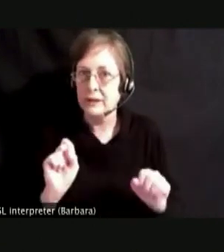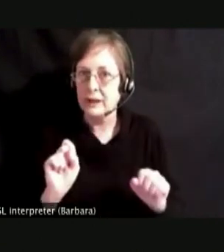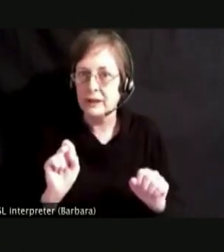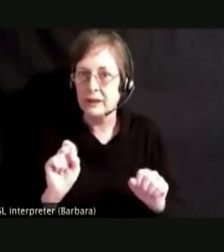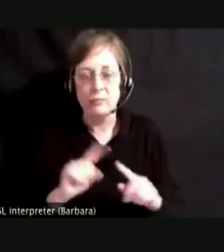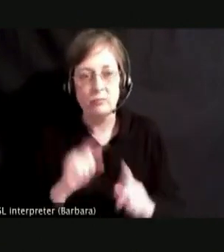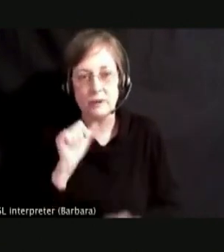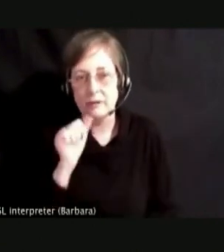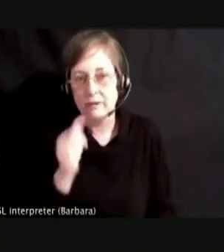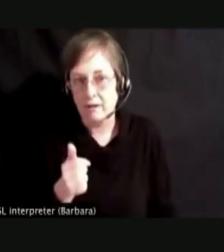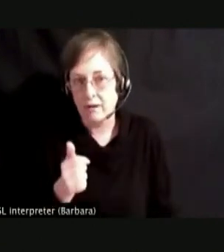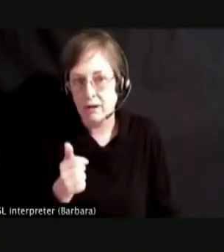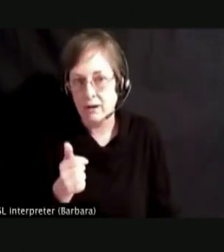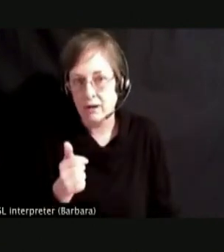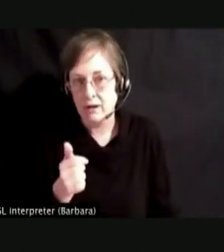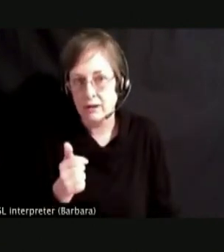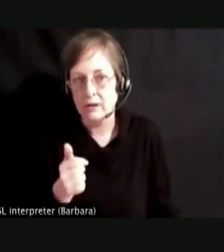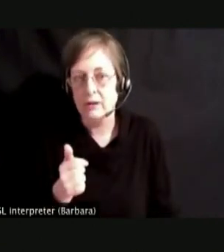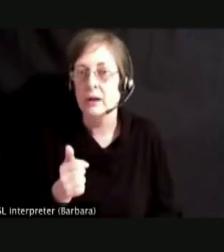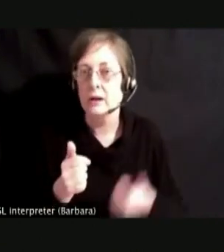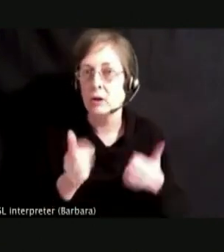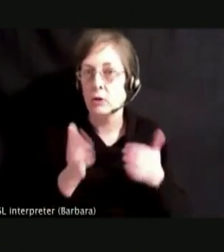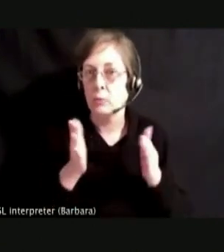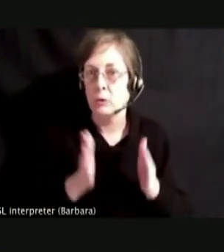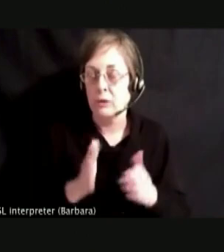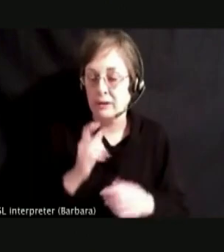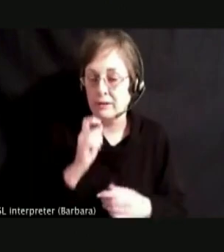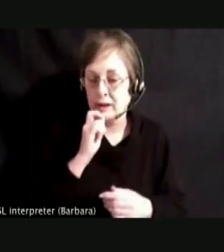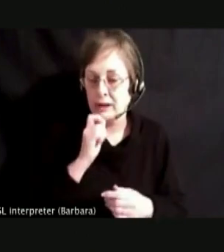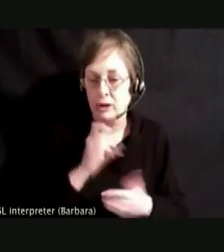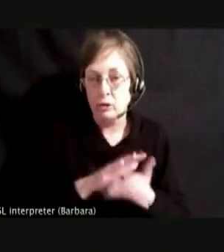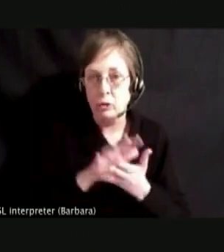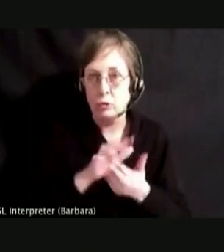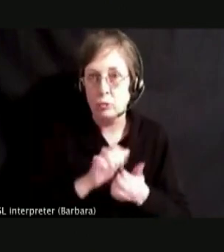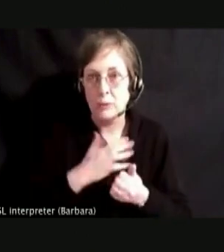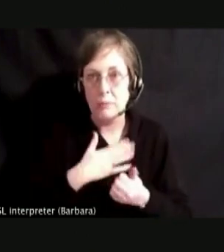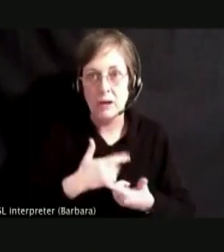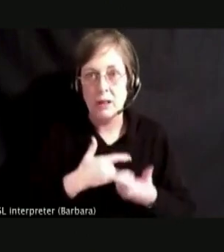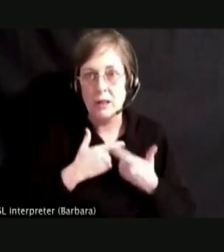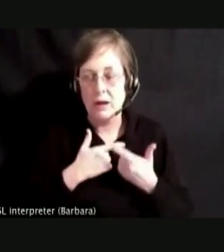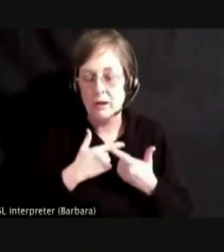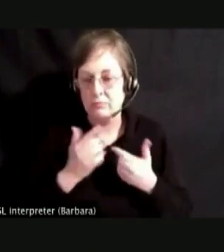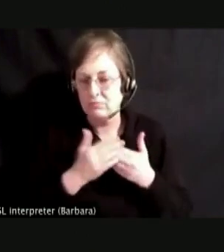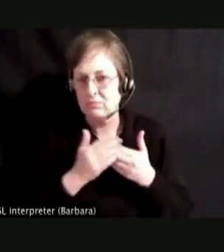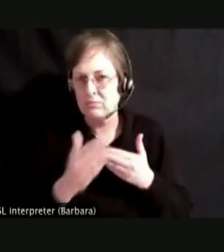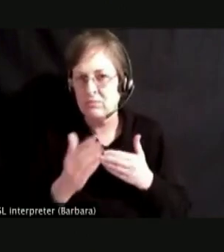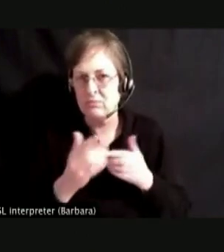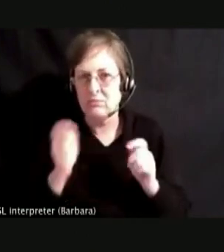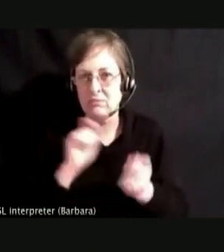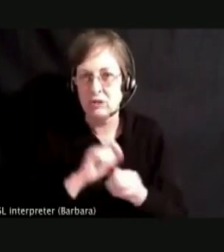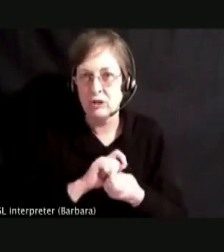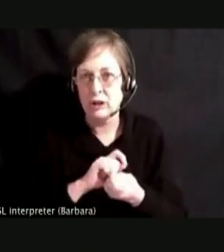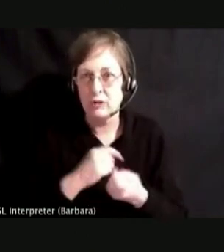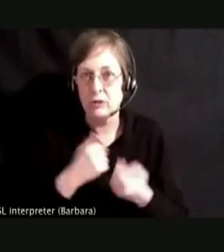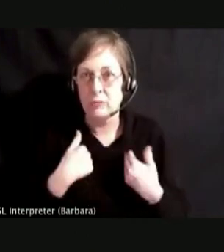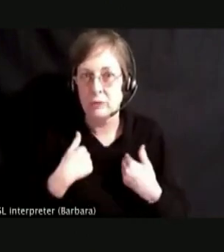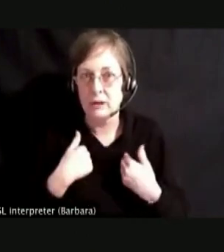IT TORE MY LIFE APART AND THEY CHANGED ME FOREVER. AT FIRST IT TOOK THE EDGE AWAY.